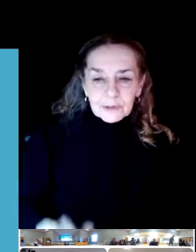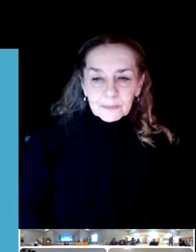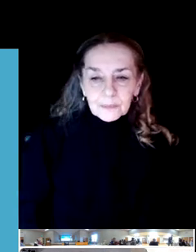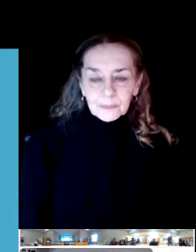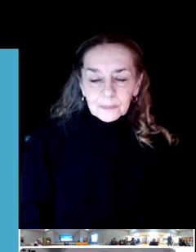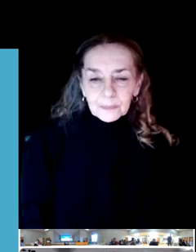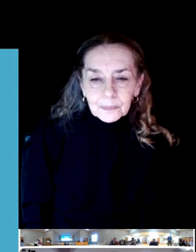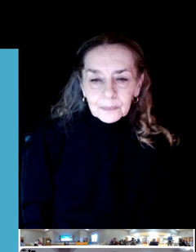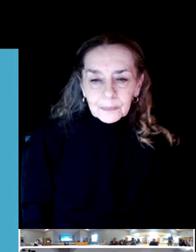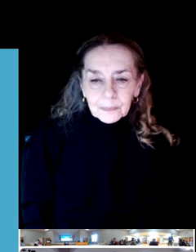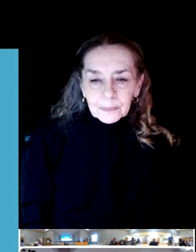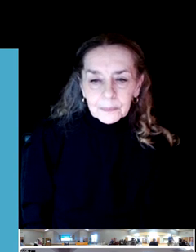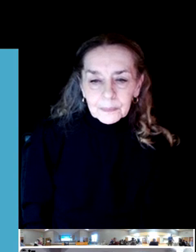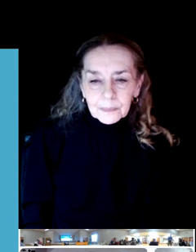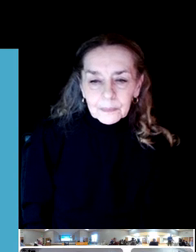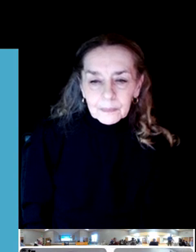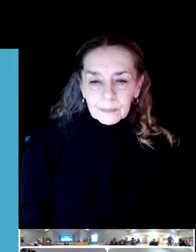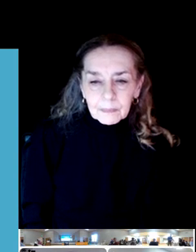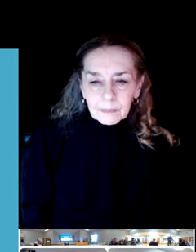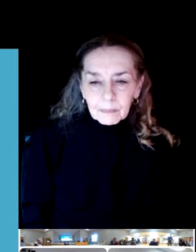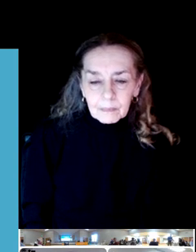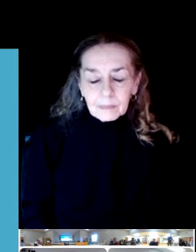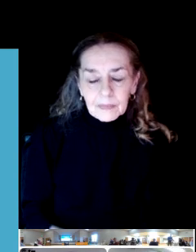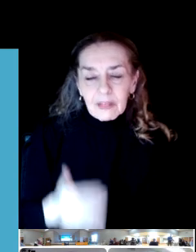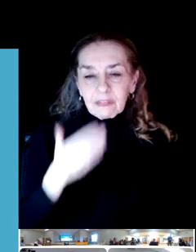My name is Don Delaney.